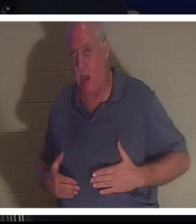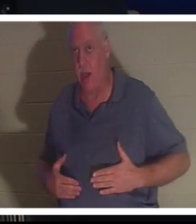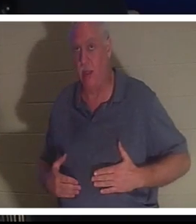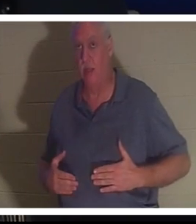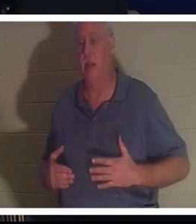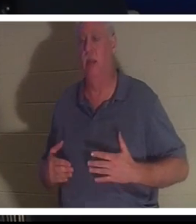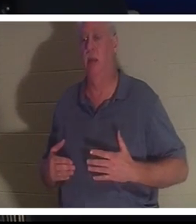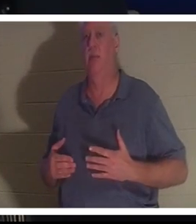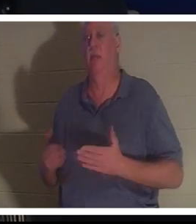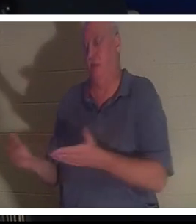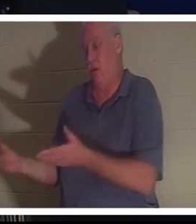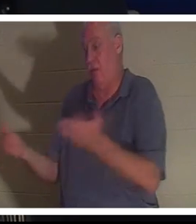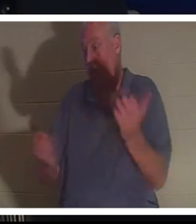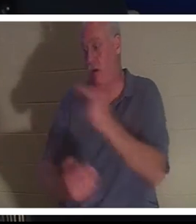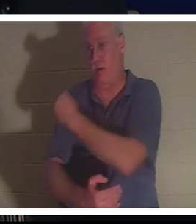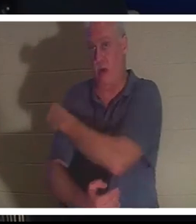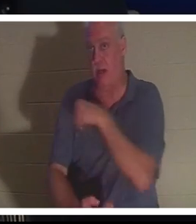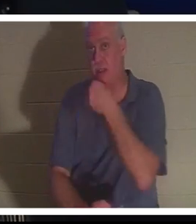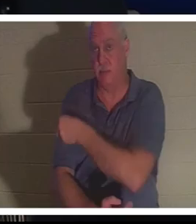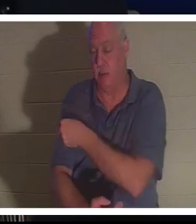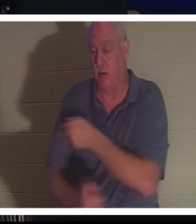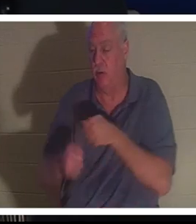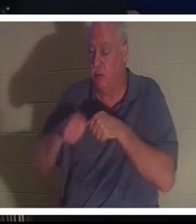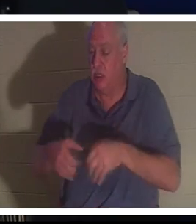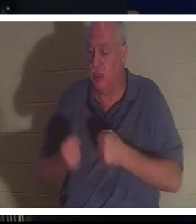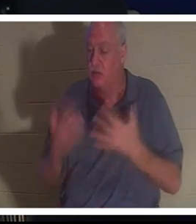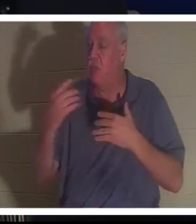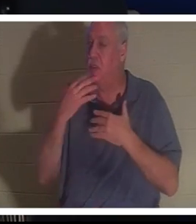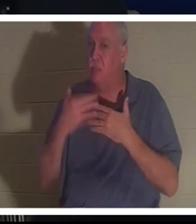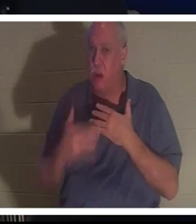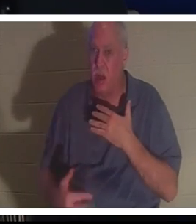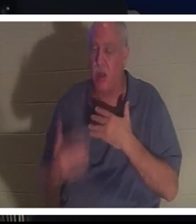She got to the hospital. She had lost so much blood they could not believe this woman was still alive,